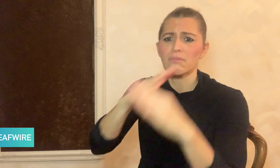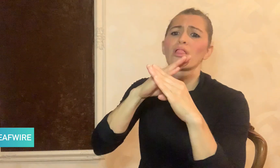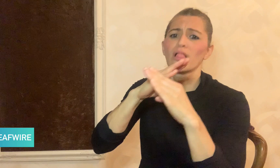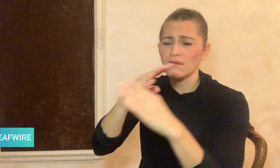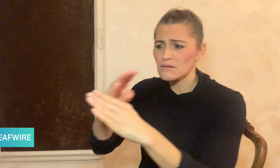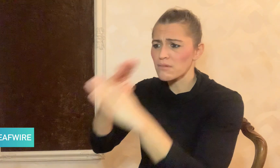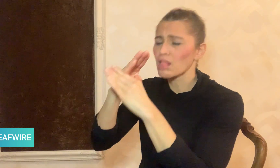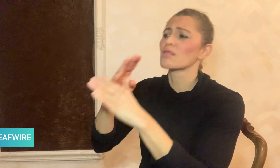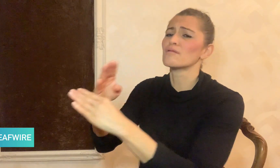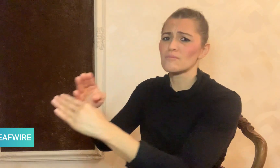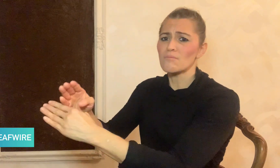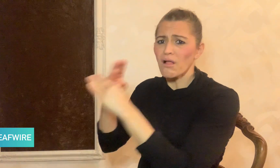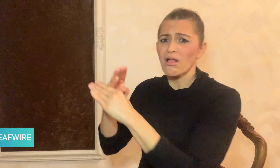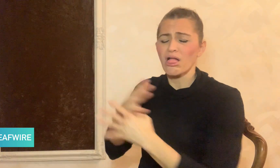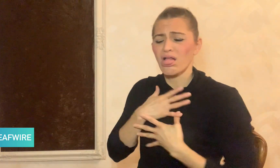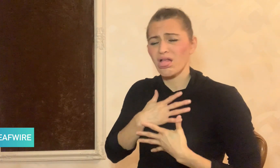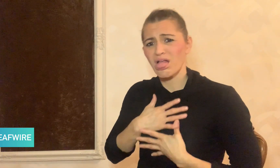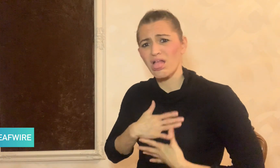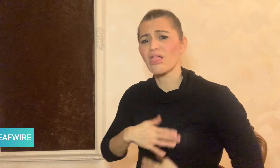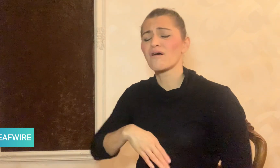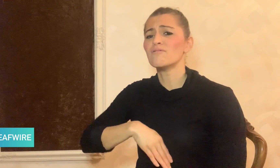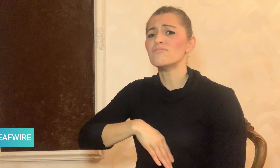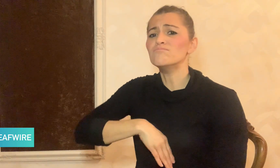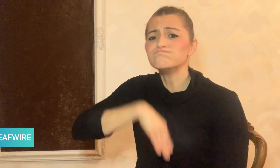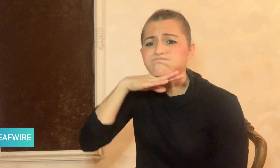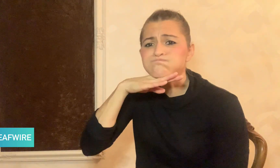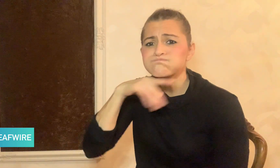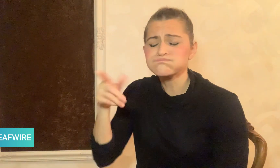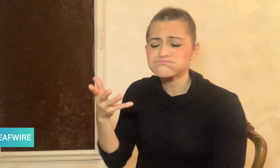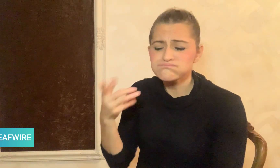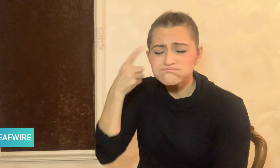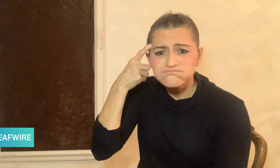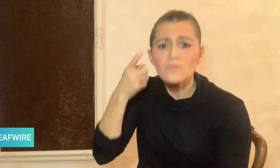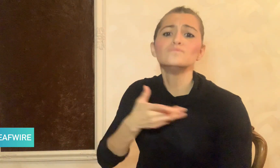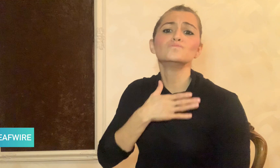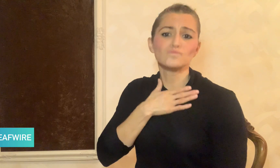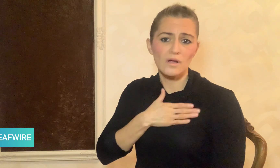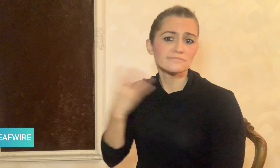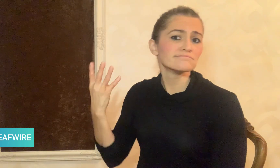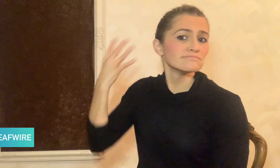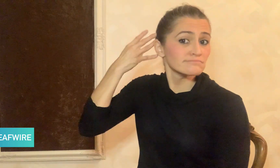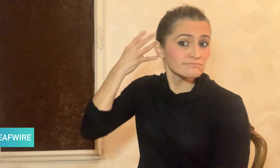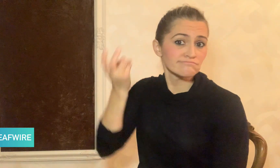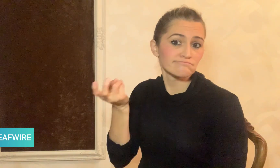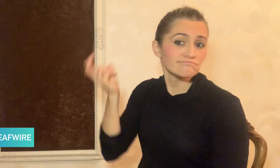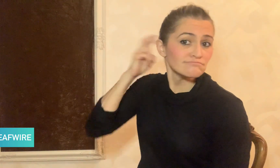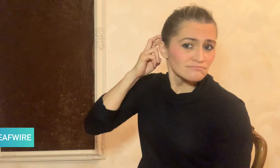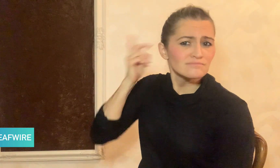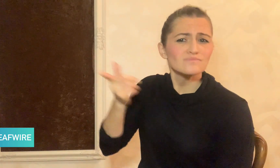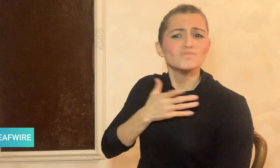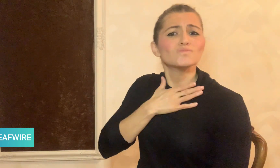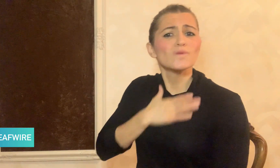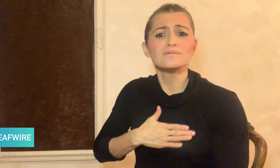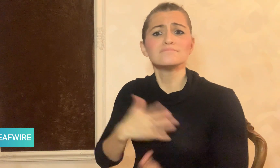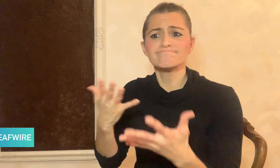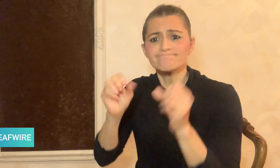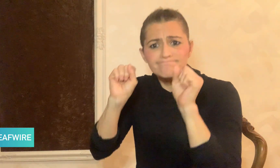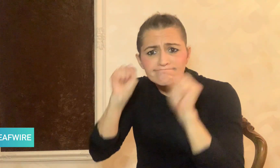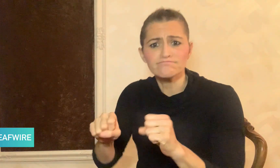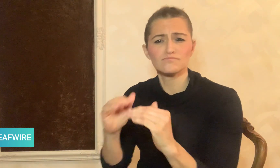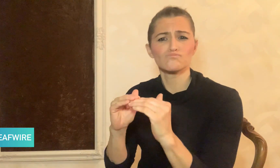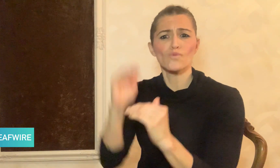with employment, socialization, communication,